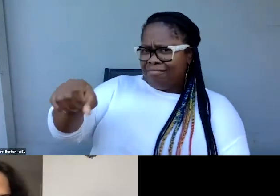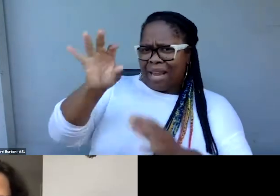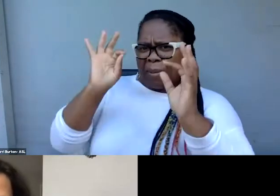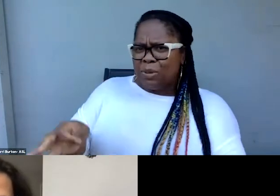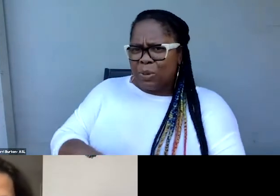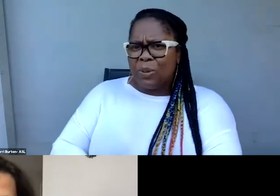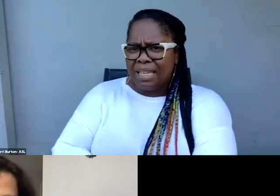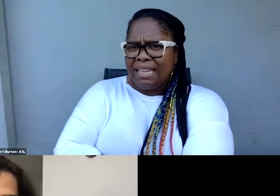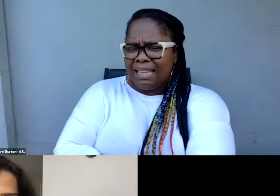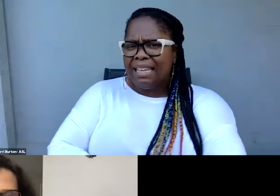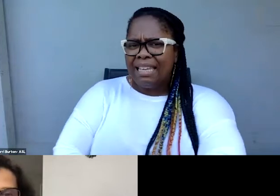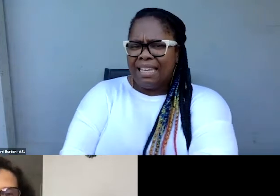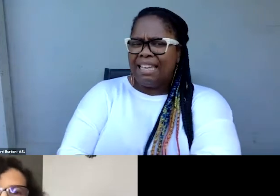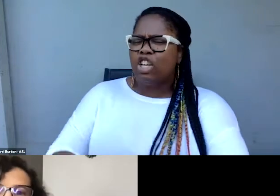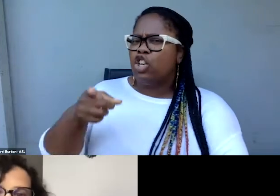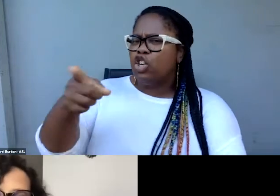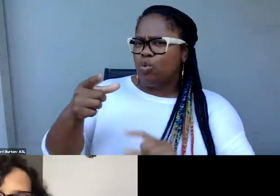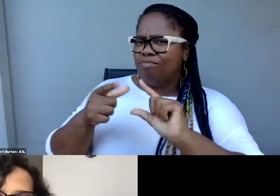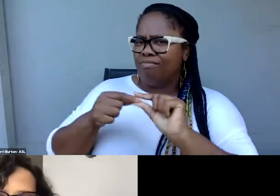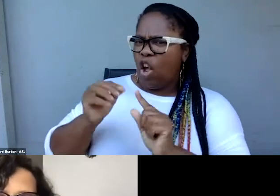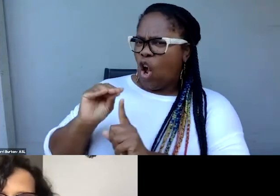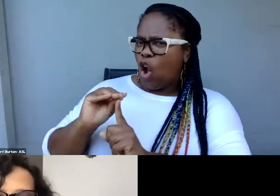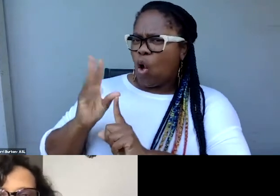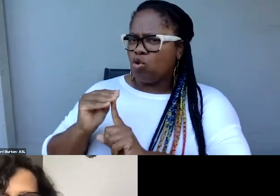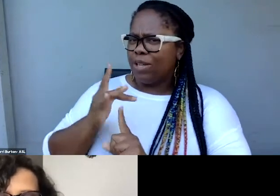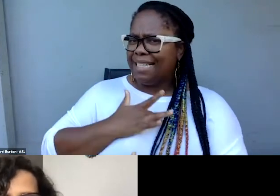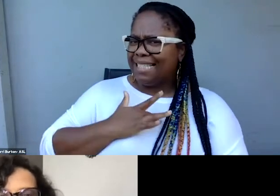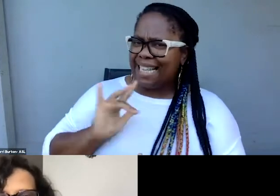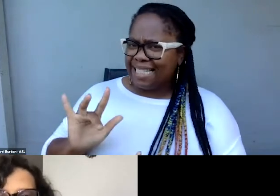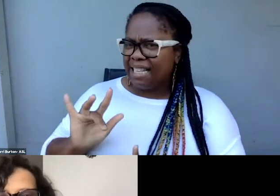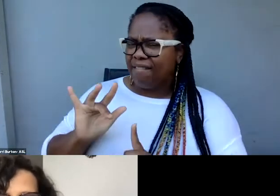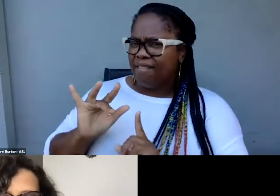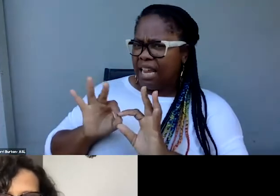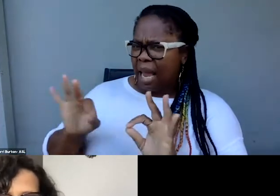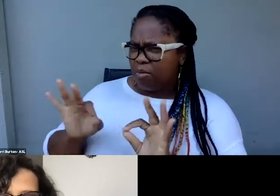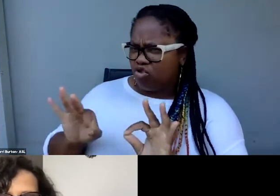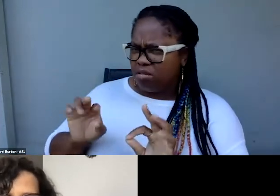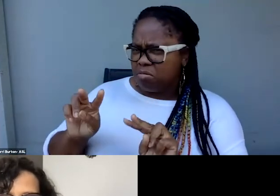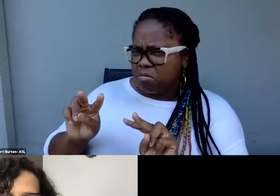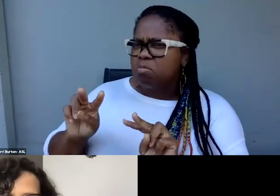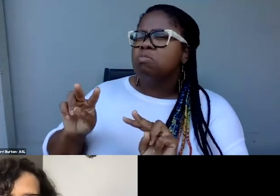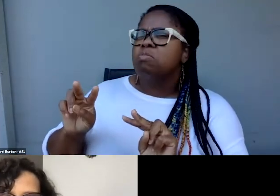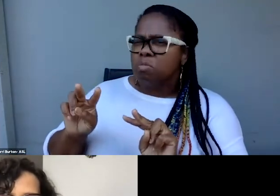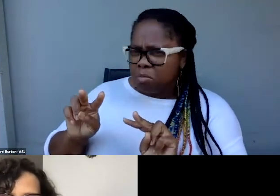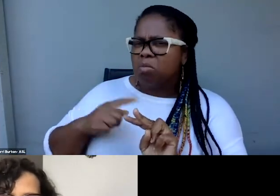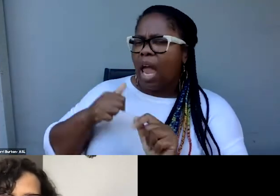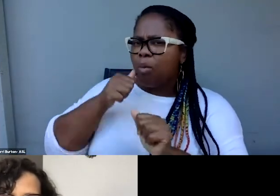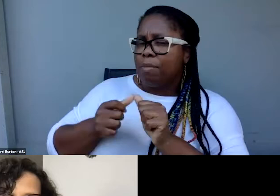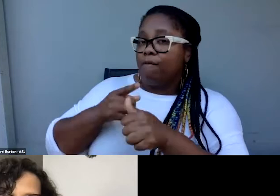One of the last thoughts you shared was about culturally sensitive captions. And I remember when I first spoke with you, that was something that really